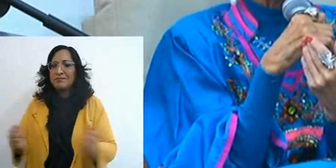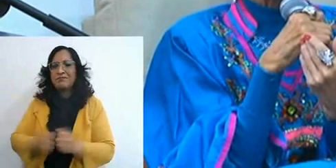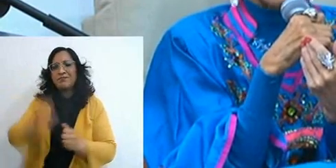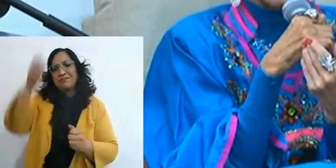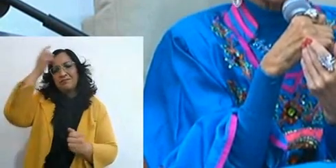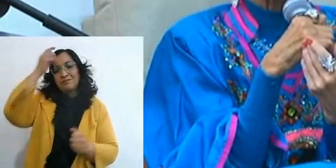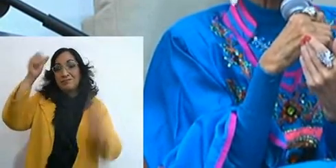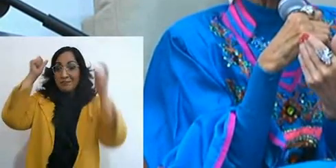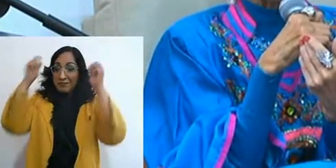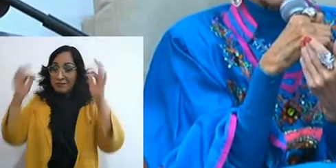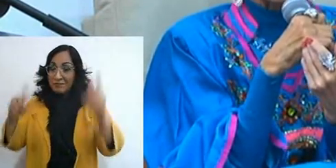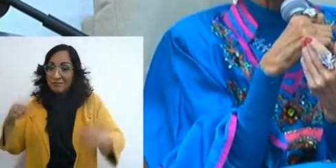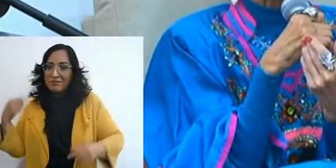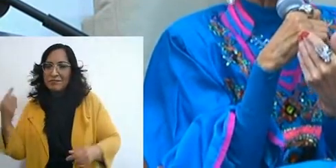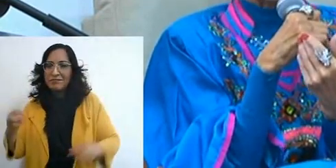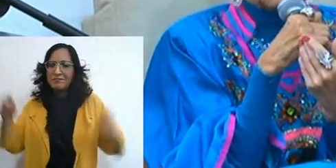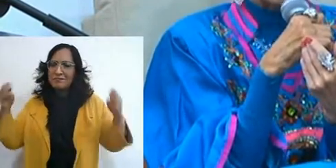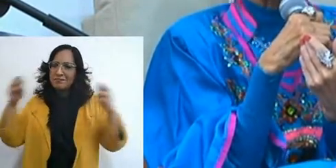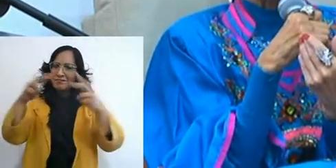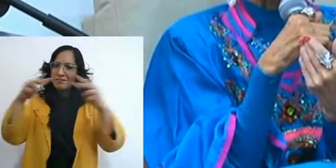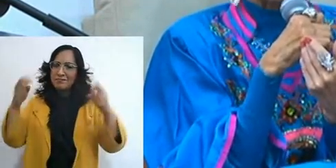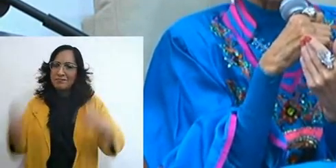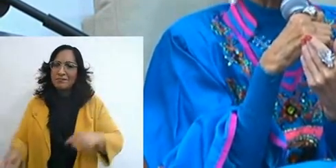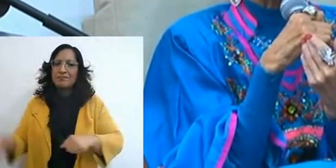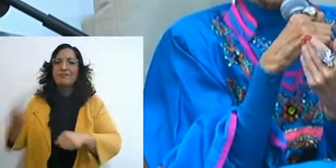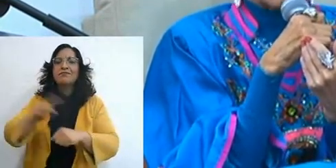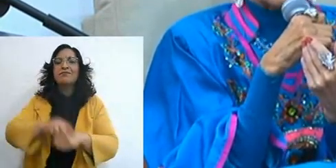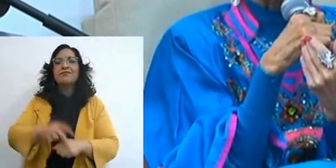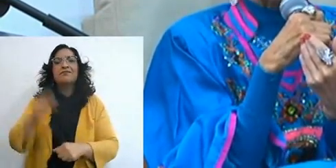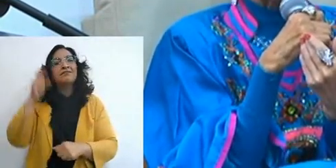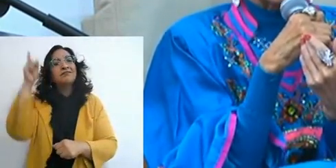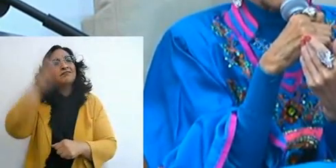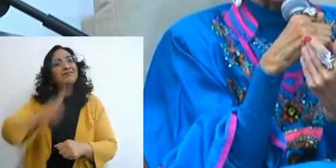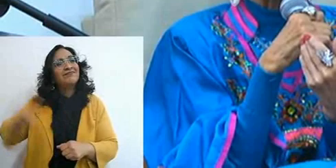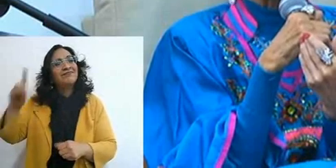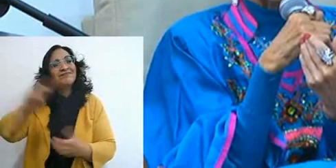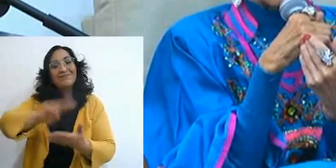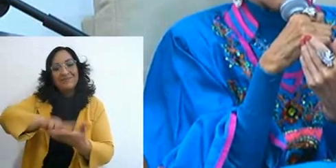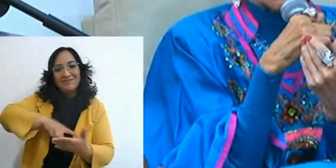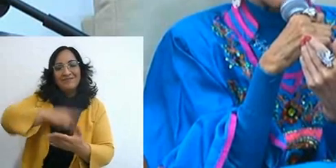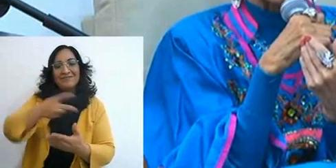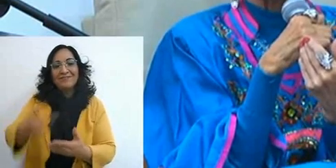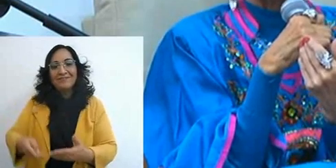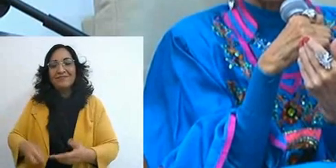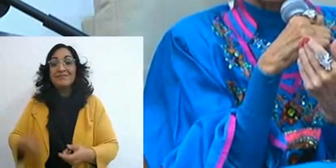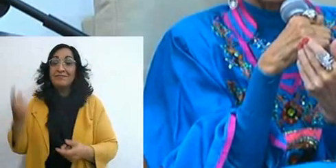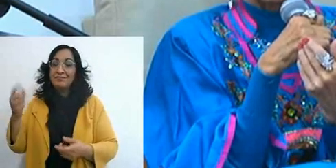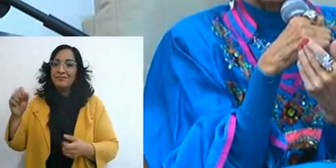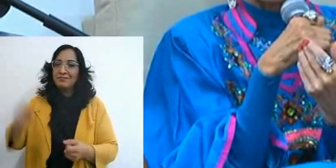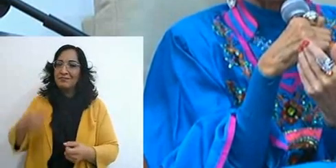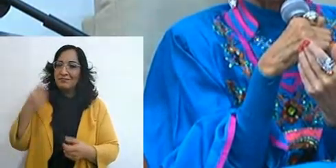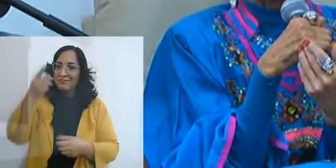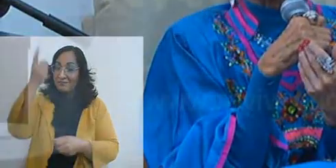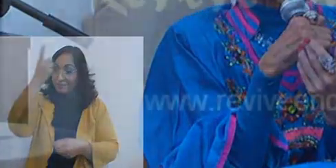bless you and see you Sunday that comes again, nine in the morning